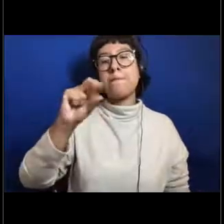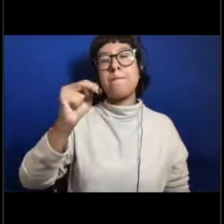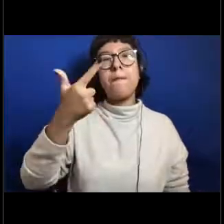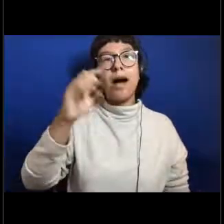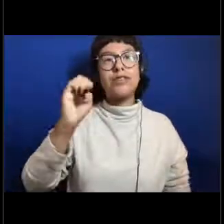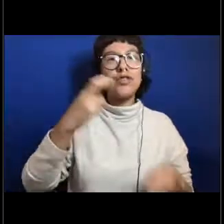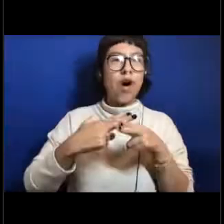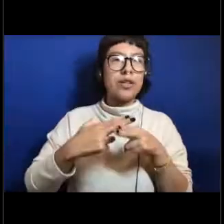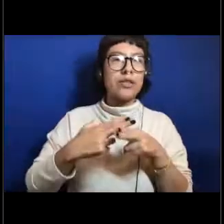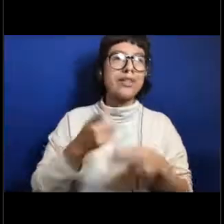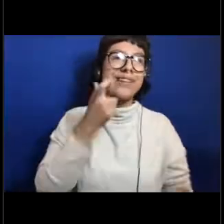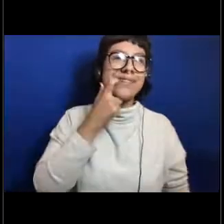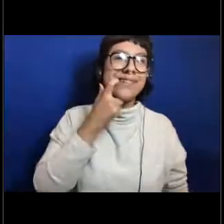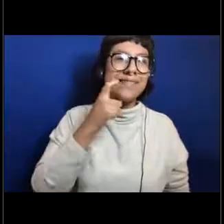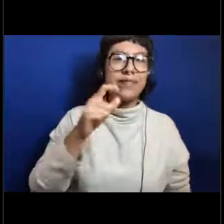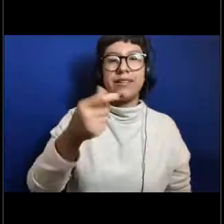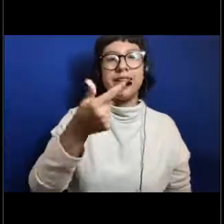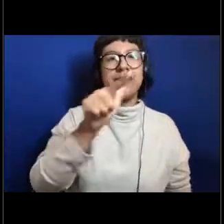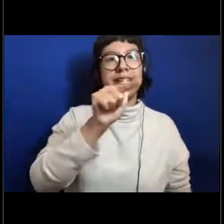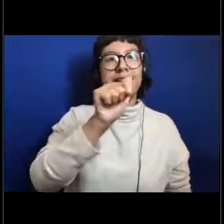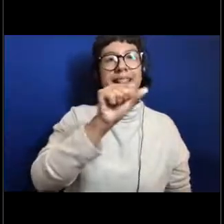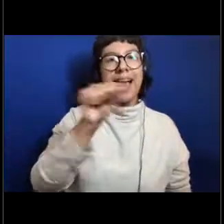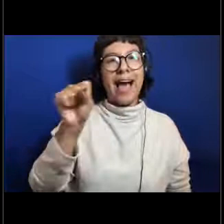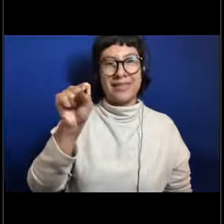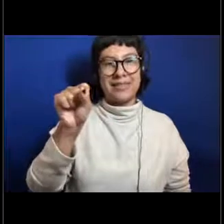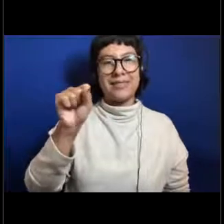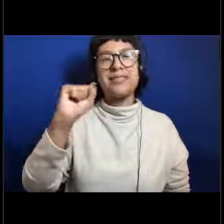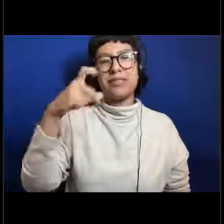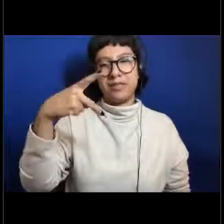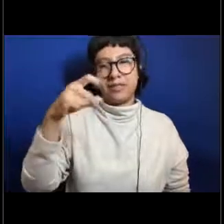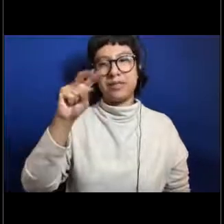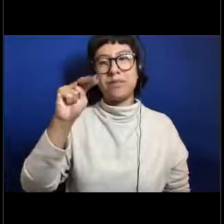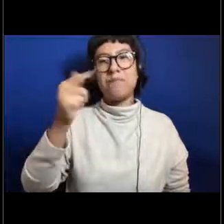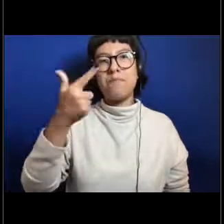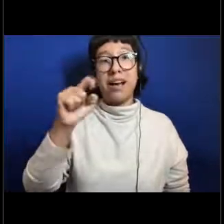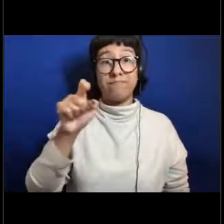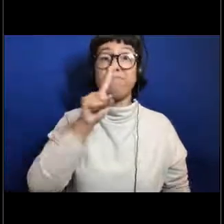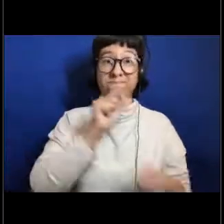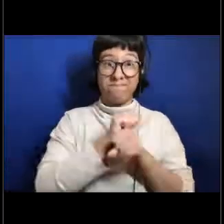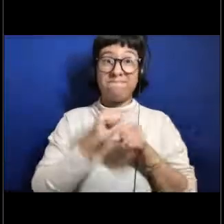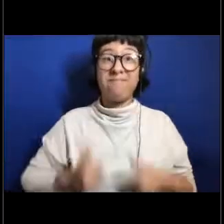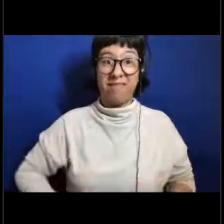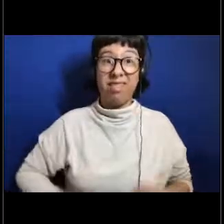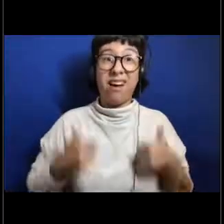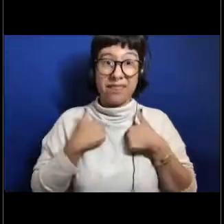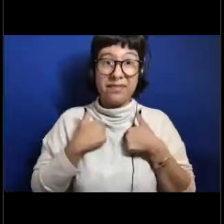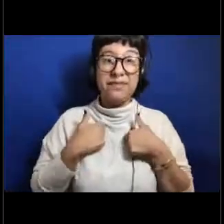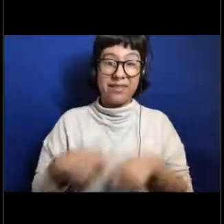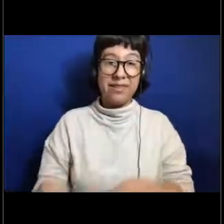Yes, they are all alive and each of them, so I'm just going to click on this video just one more second